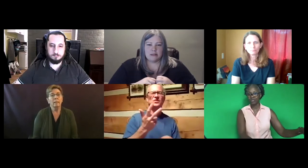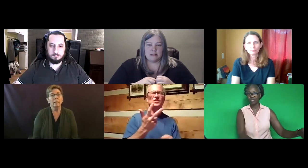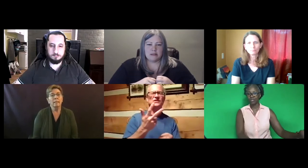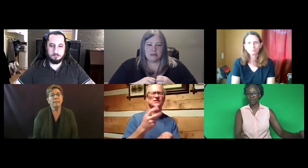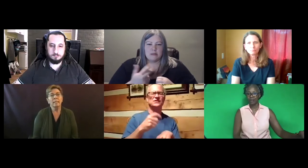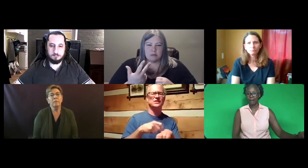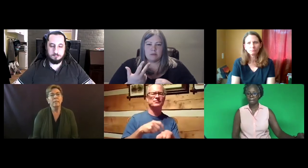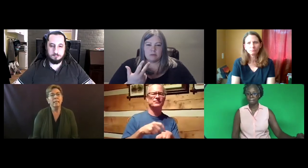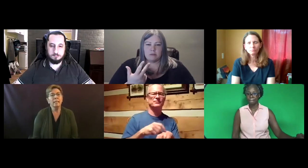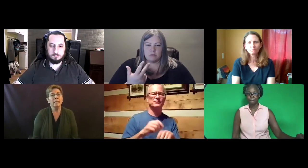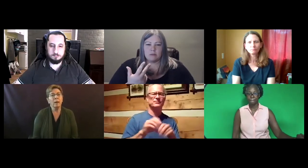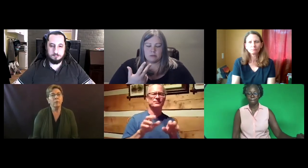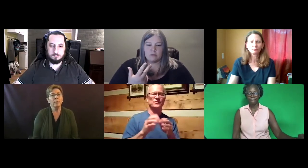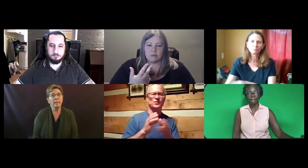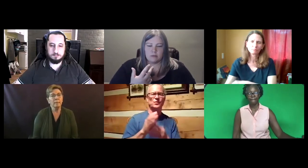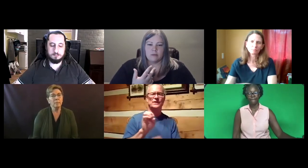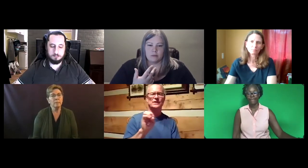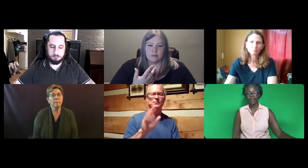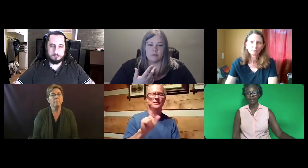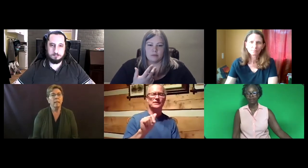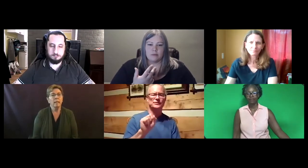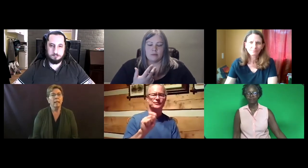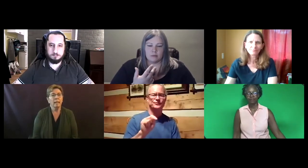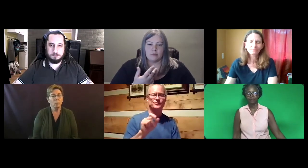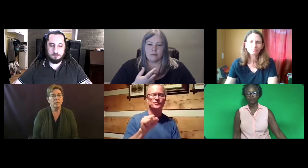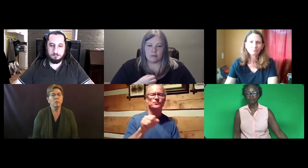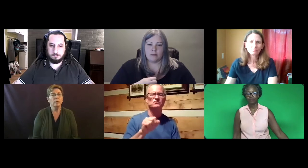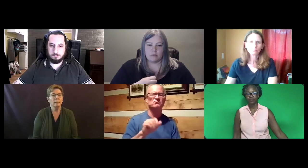Cliff: We sent it out three times. And it was through an E-blast.